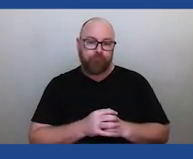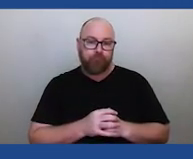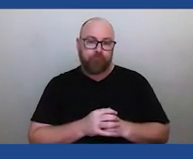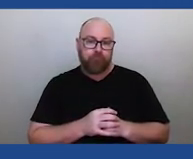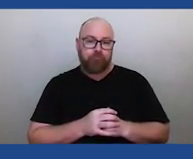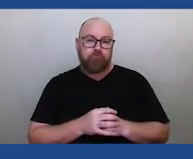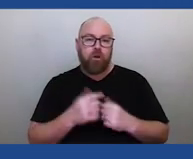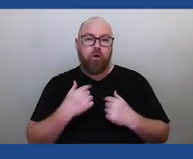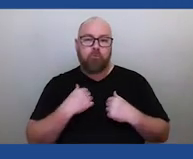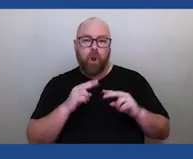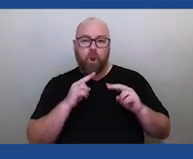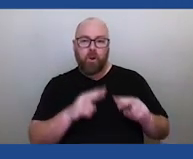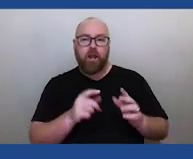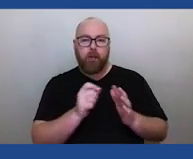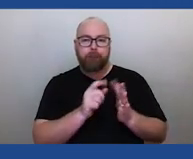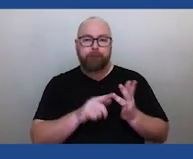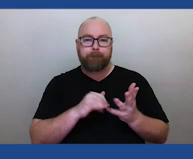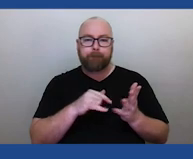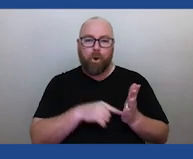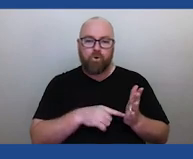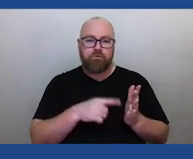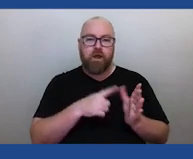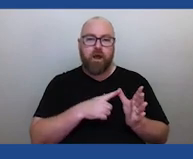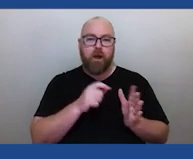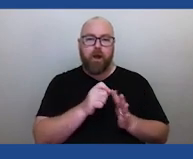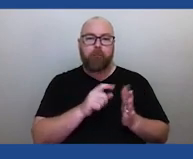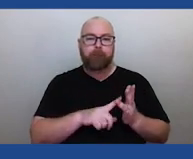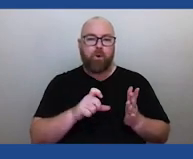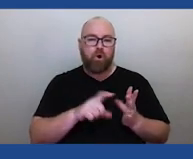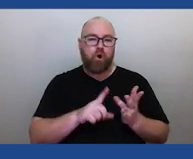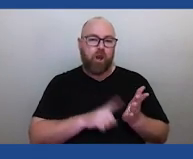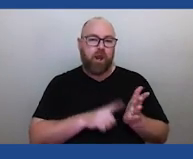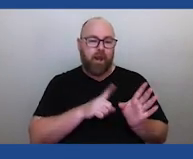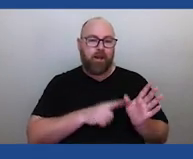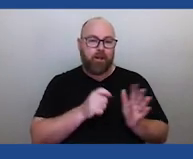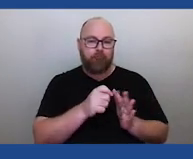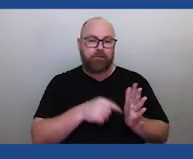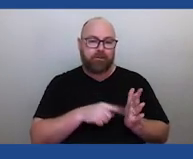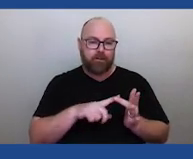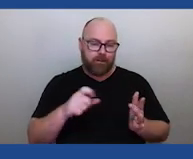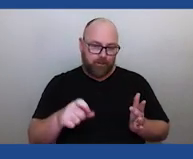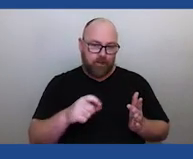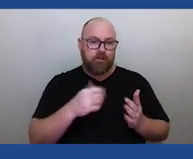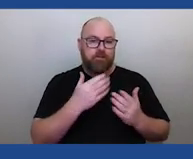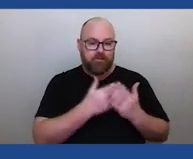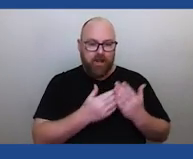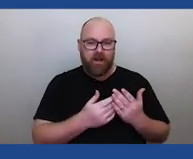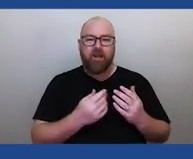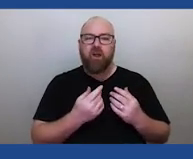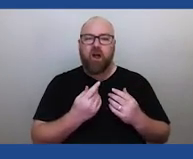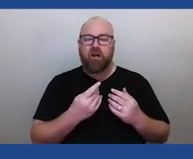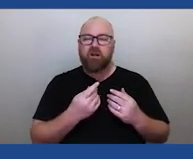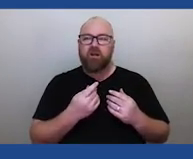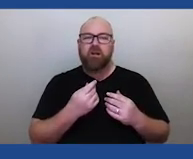So looking at the role of meteorites and comets in history, linking to that sort of idea,